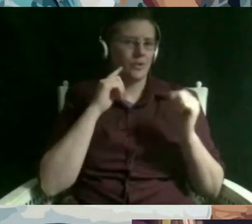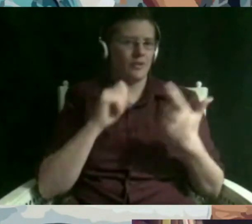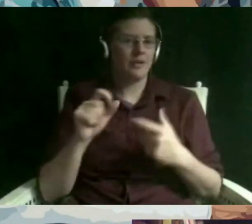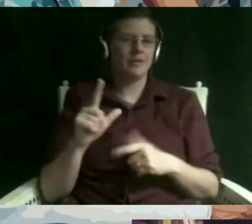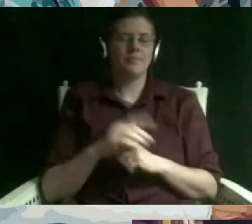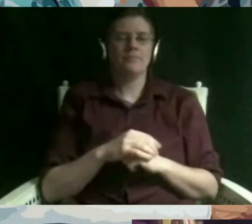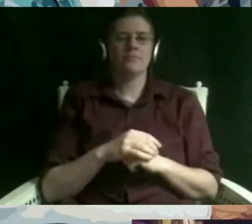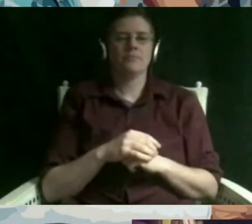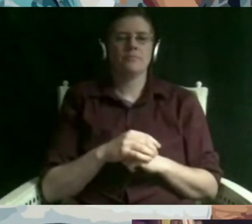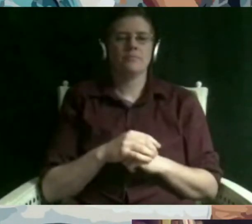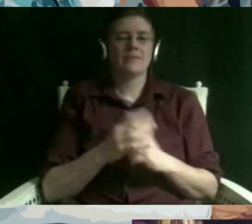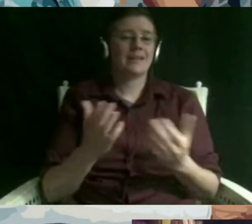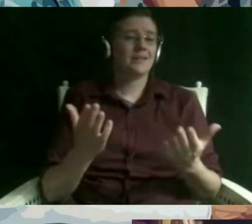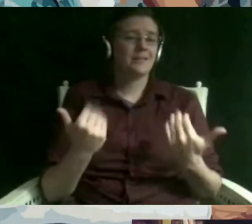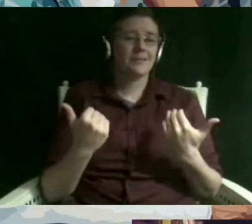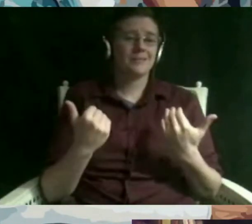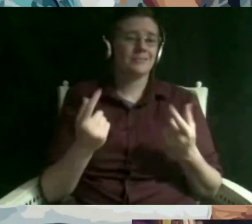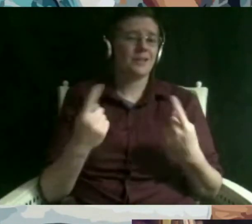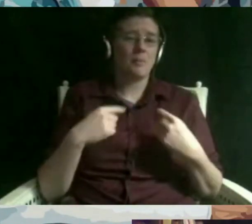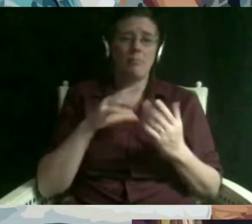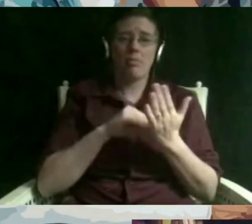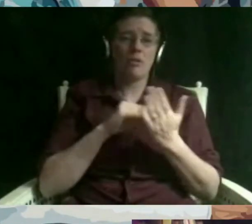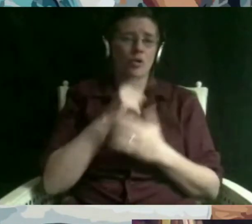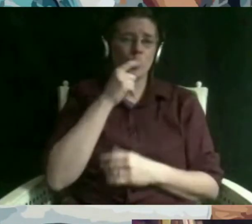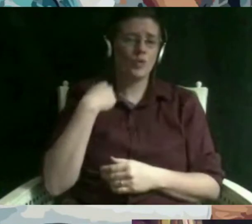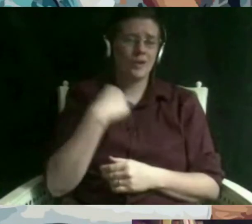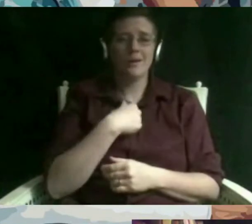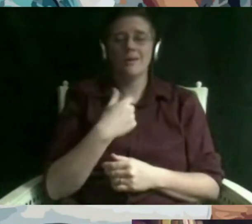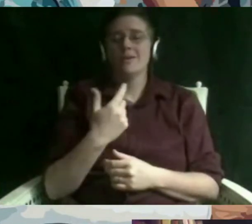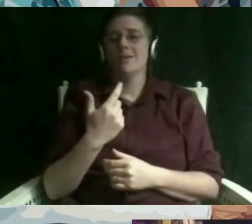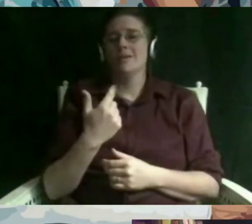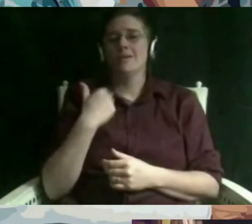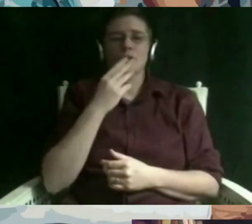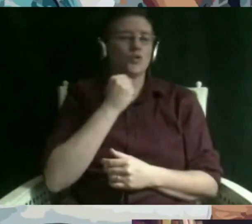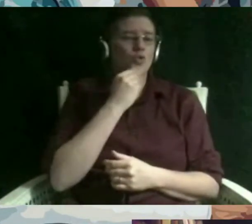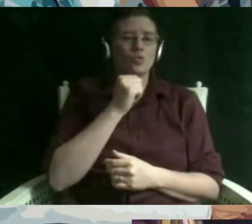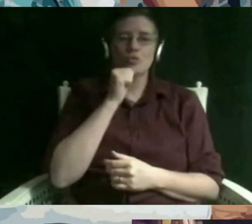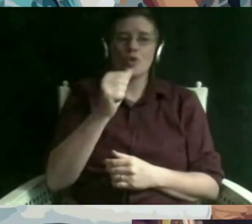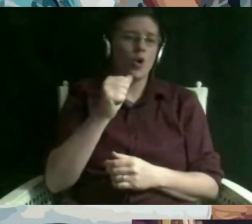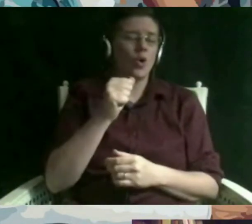um we don't jews don't evangelize we don't try to convert people or bring people in but we are